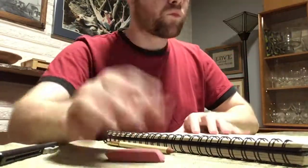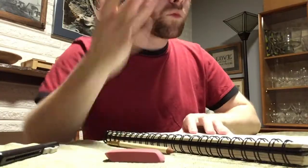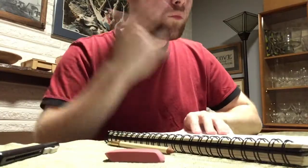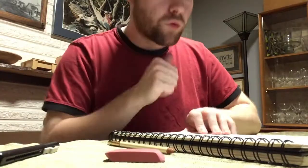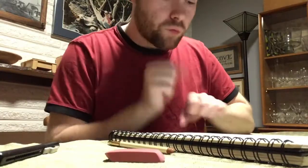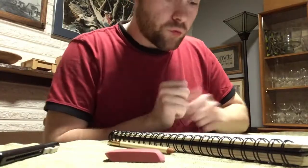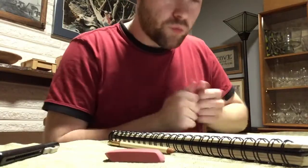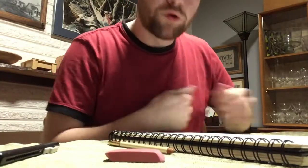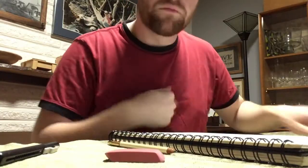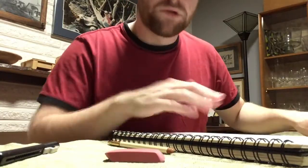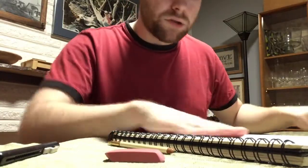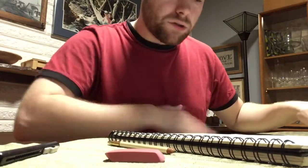Why won’t you work with me?